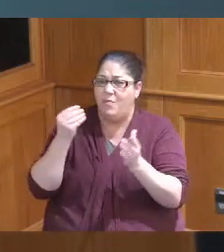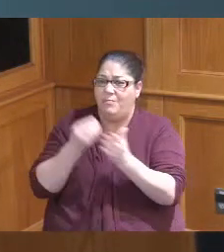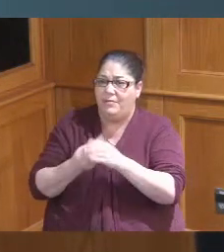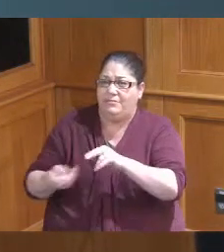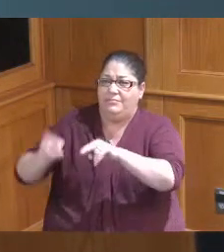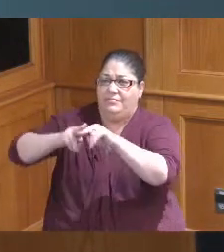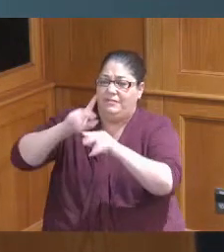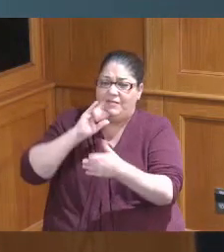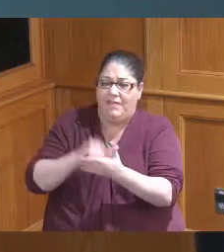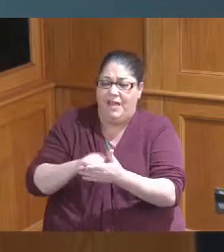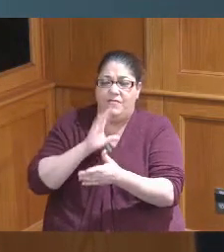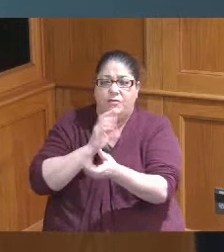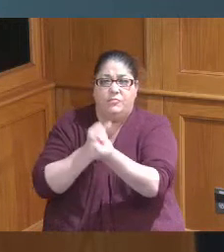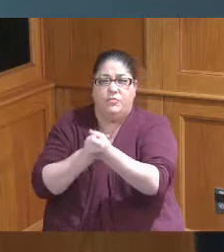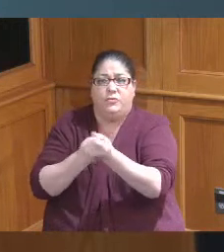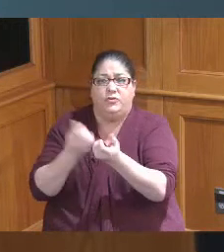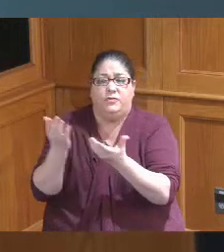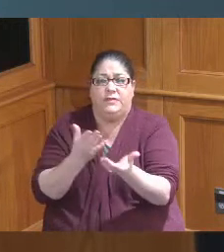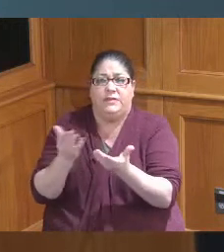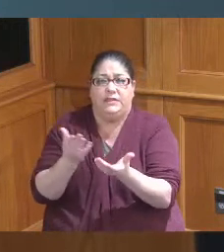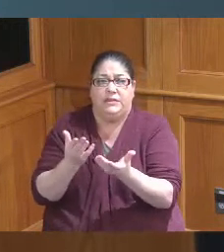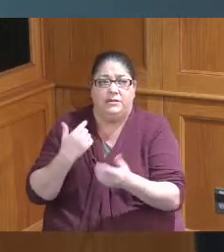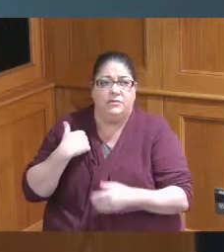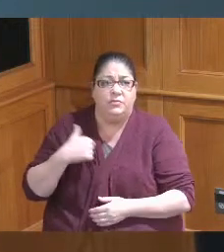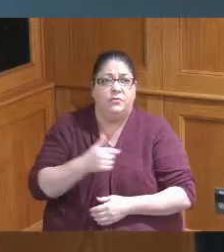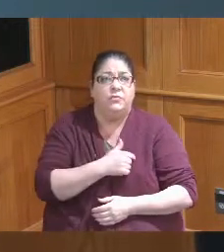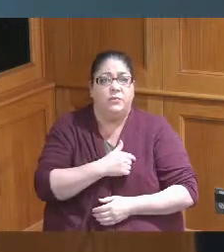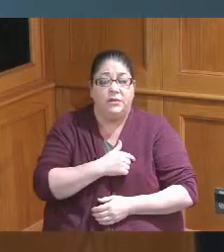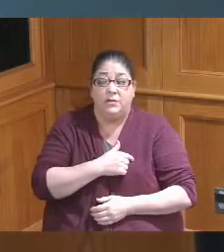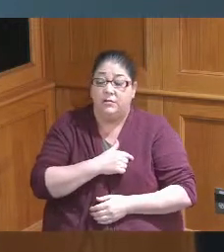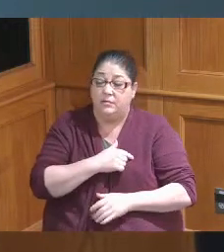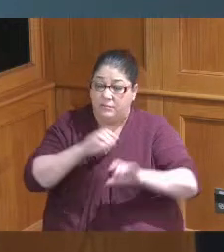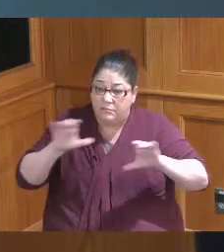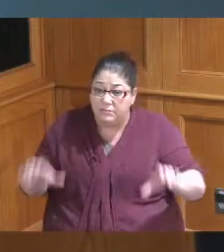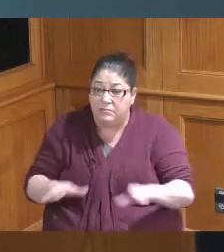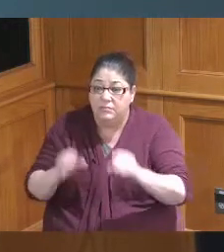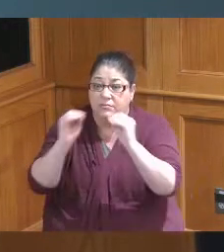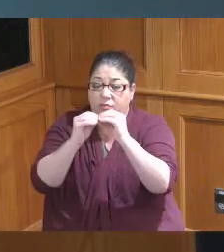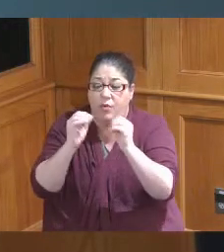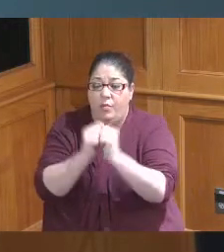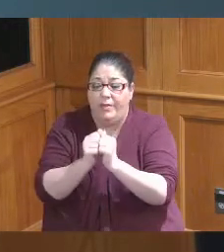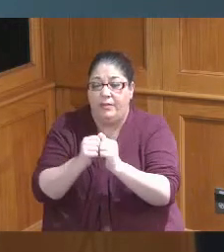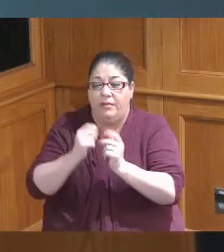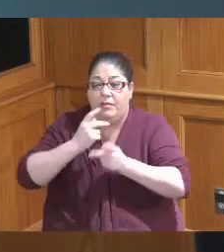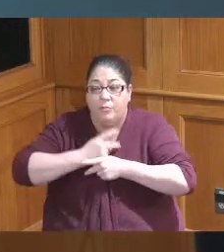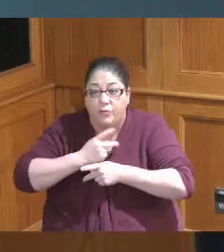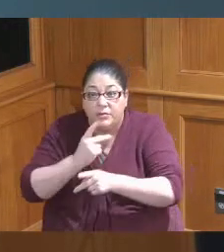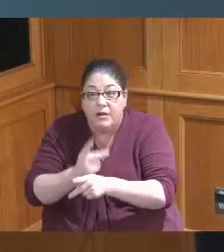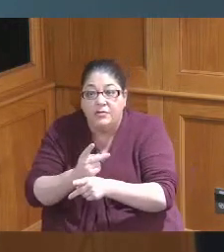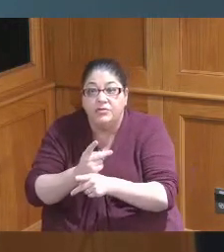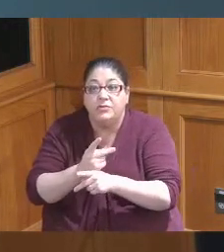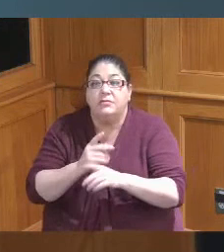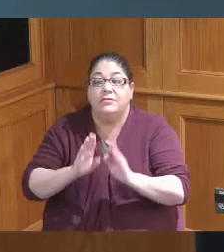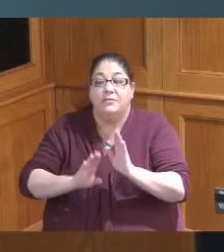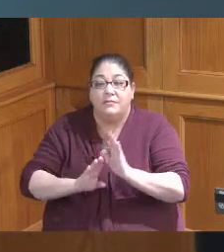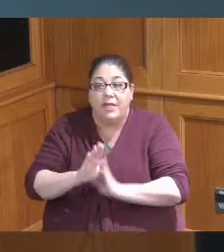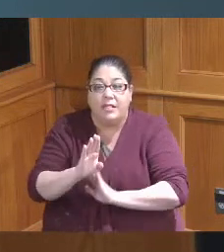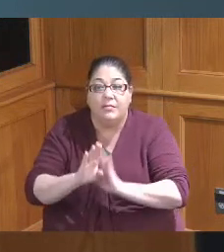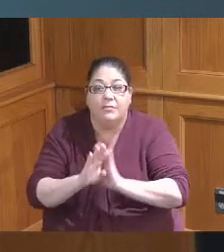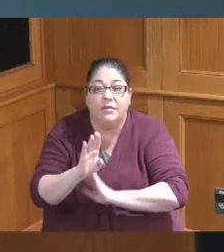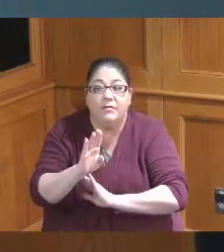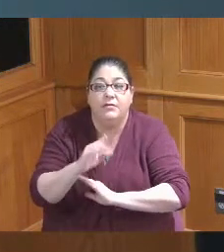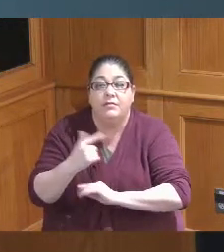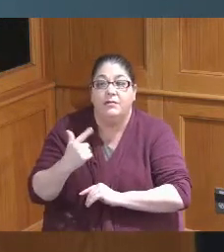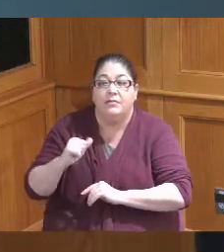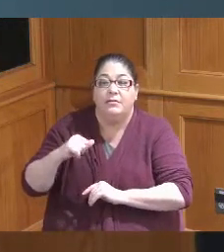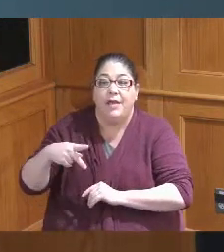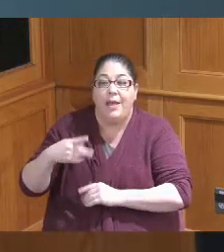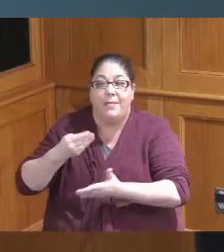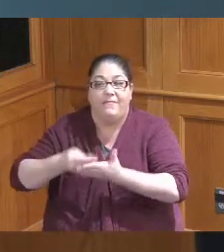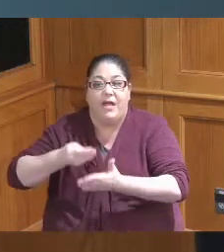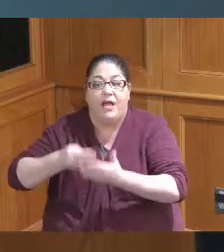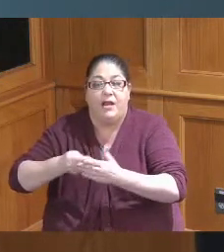services and we're doing a lot with production development Gap financing for affordable housing